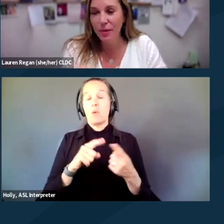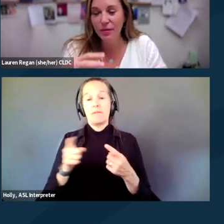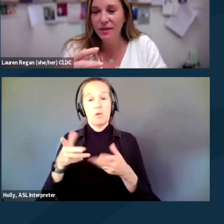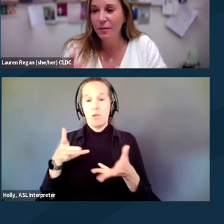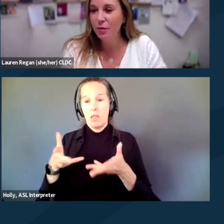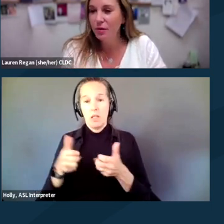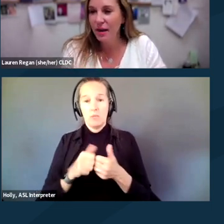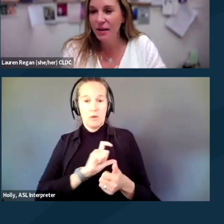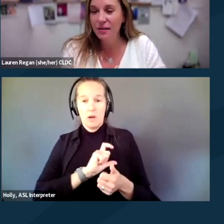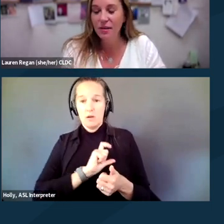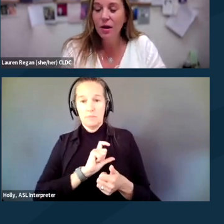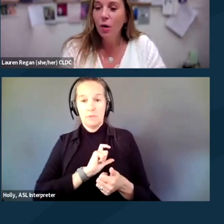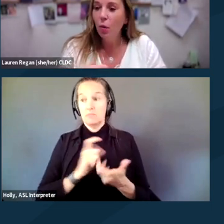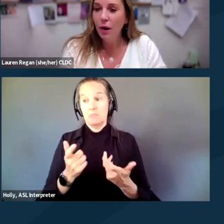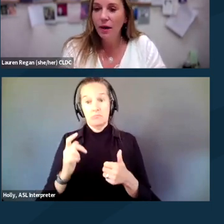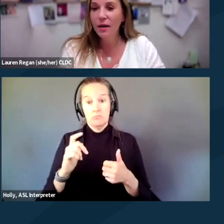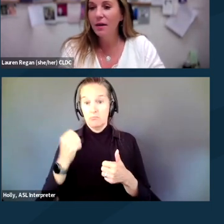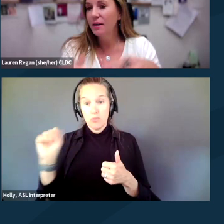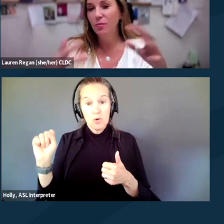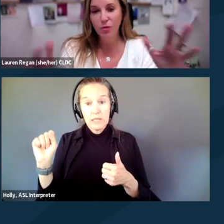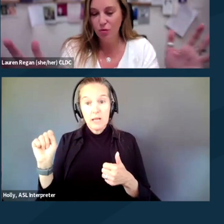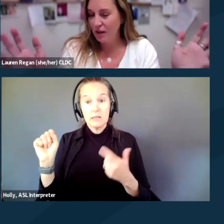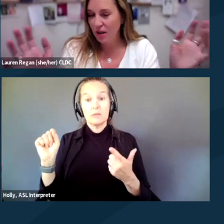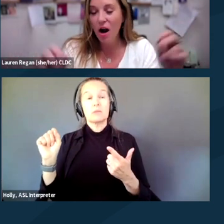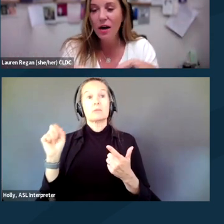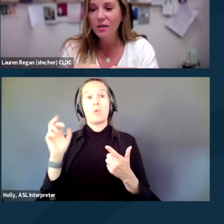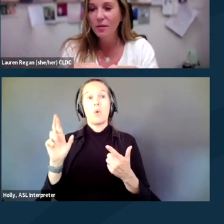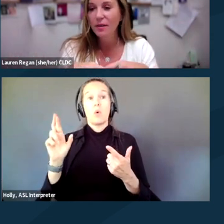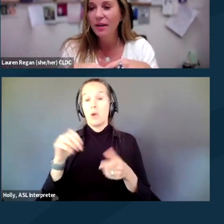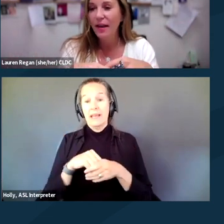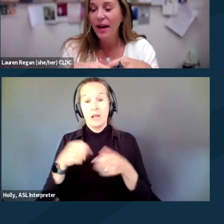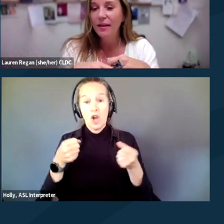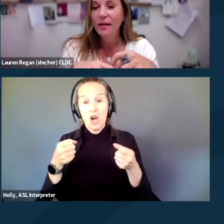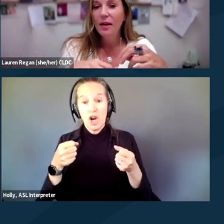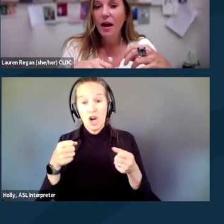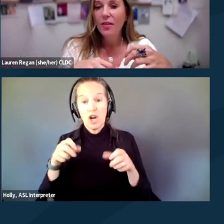whether it's at a protest or in a car or something like that,